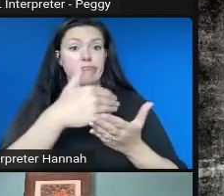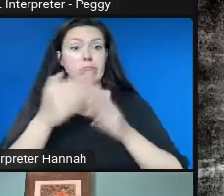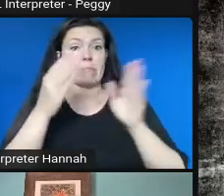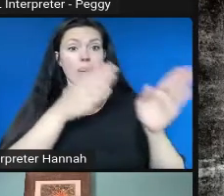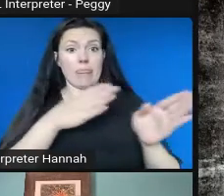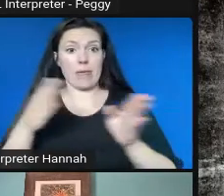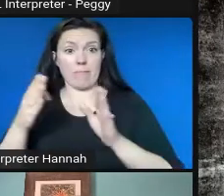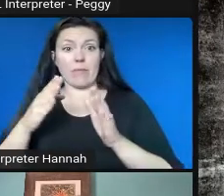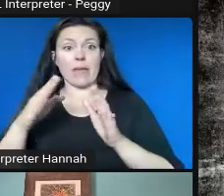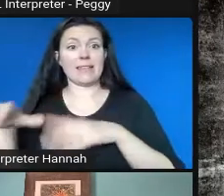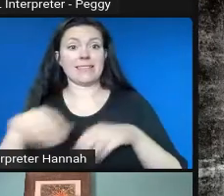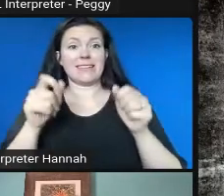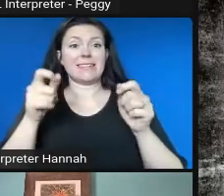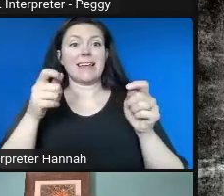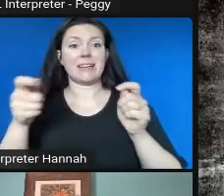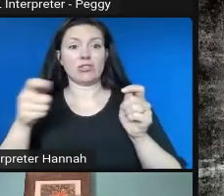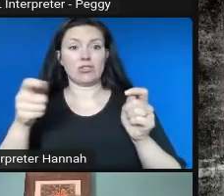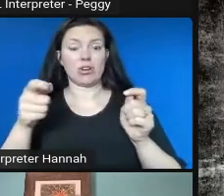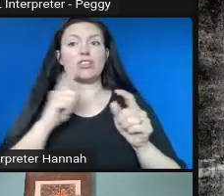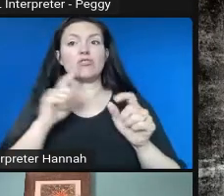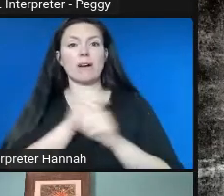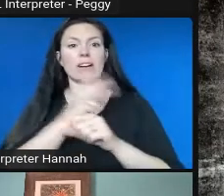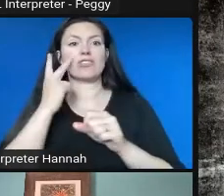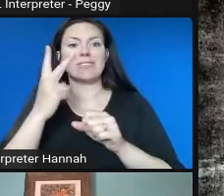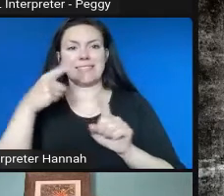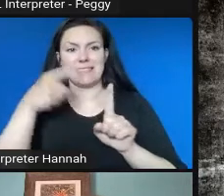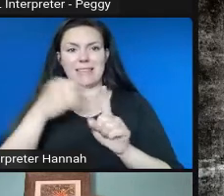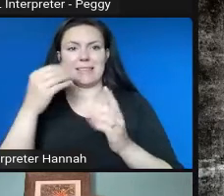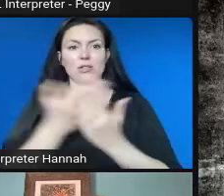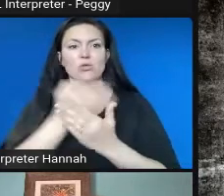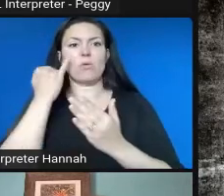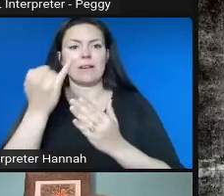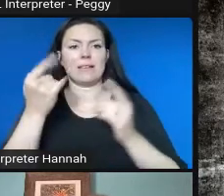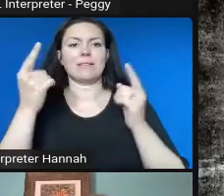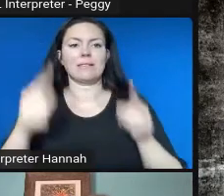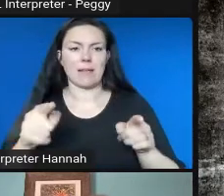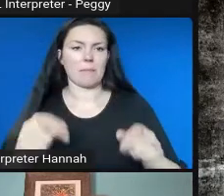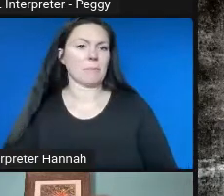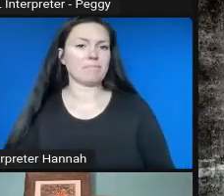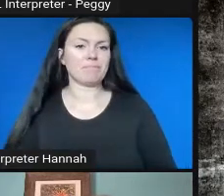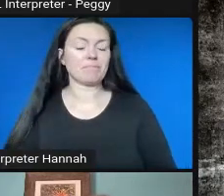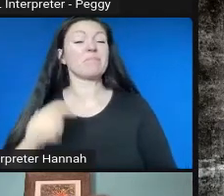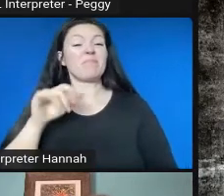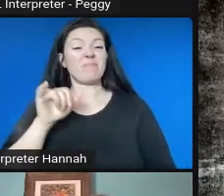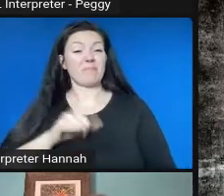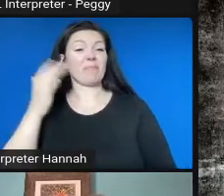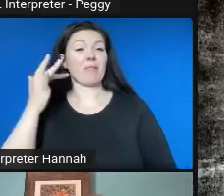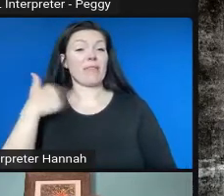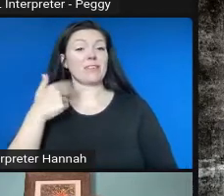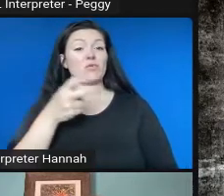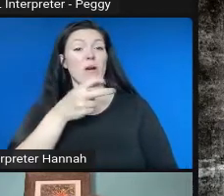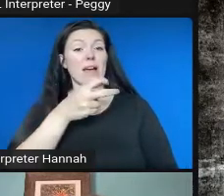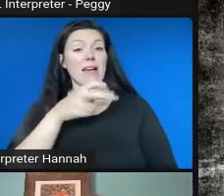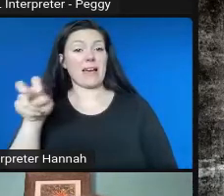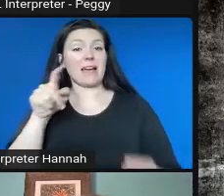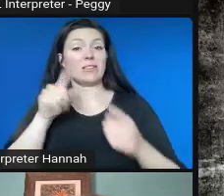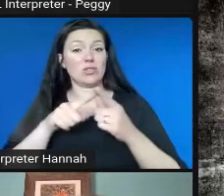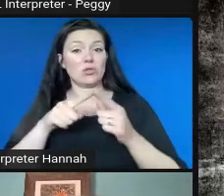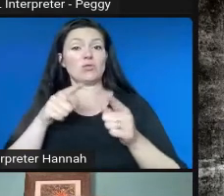and making those ideas happen. So that's what I moved over to build Invest DSM to do.